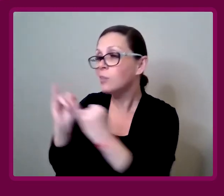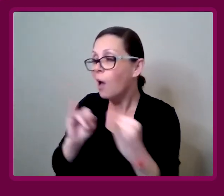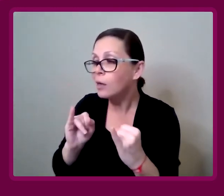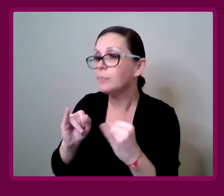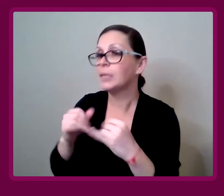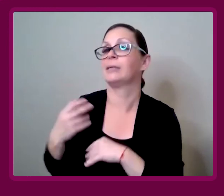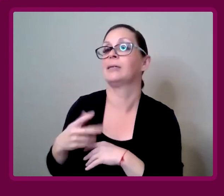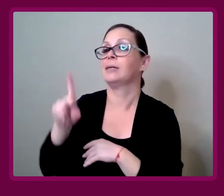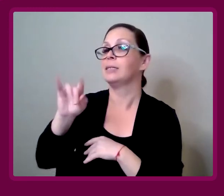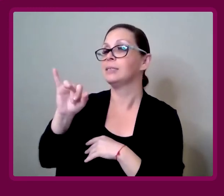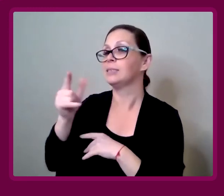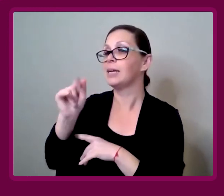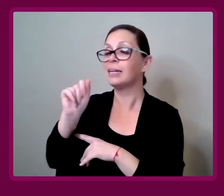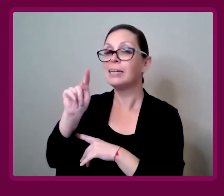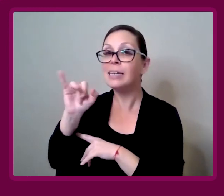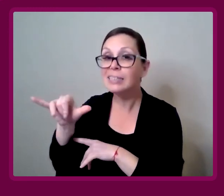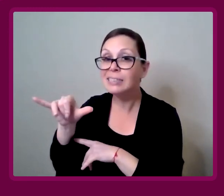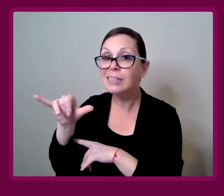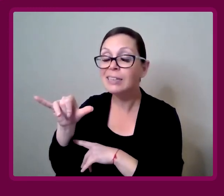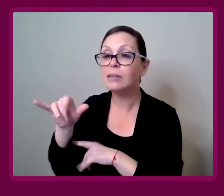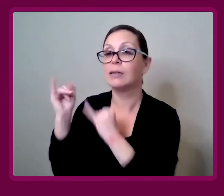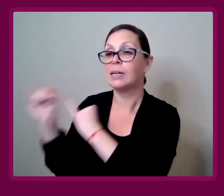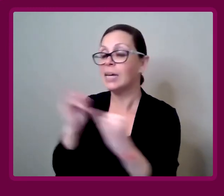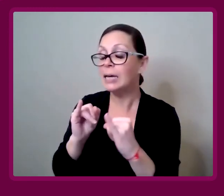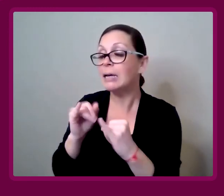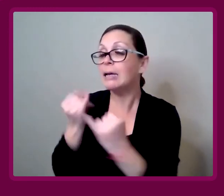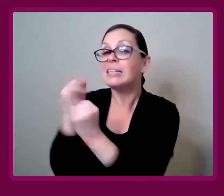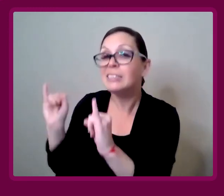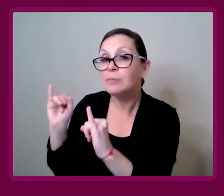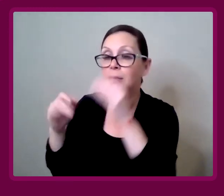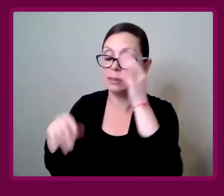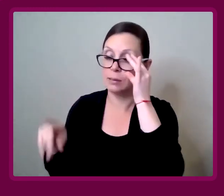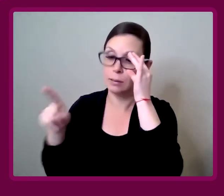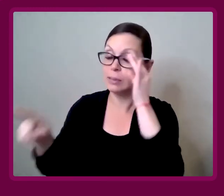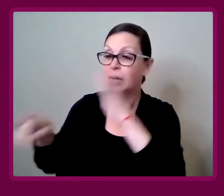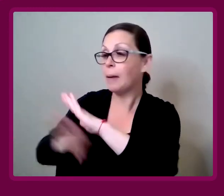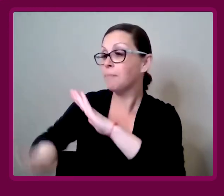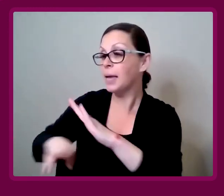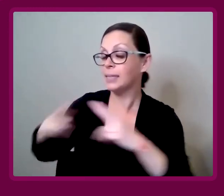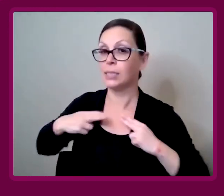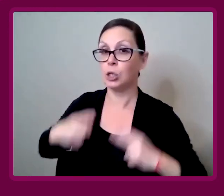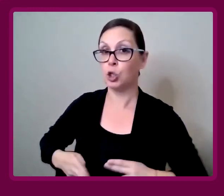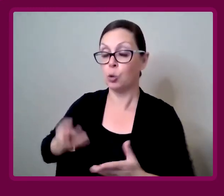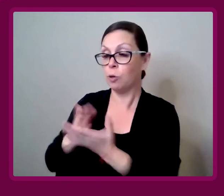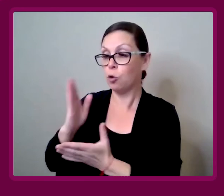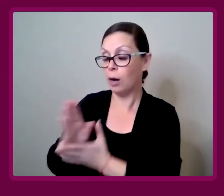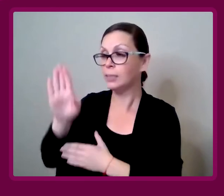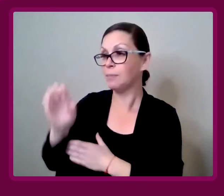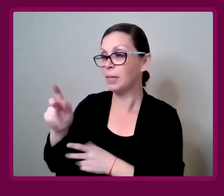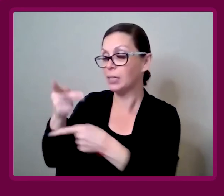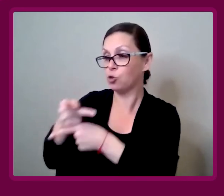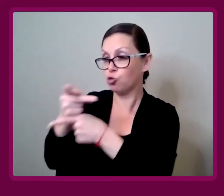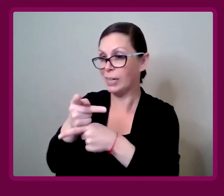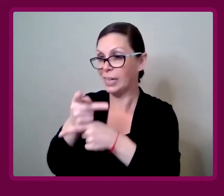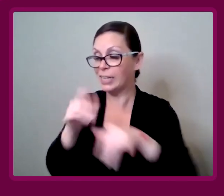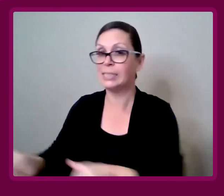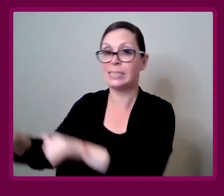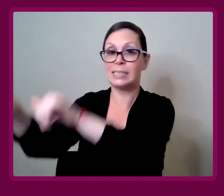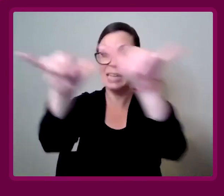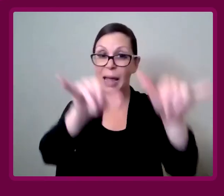It's a basic human right, to be able to be treated as everyone else is.